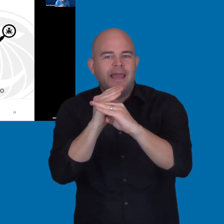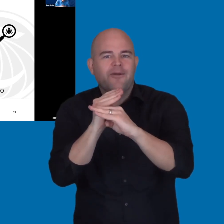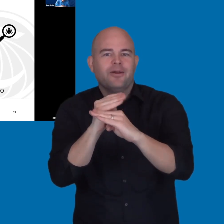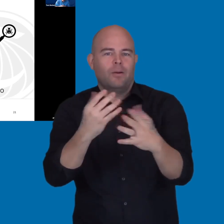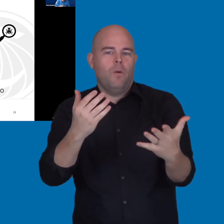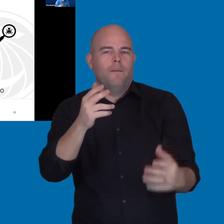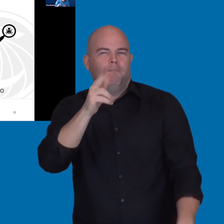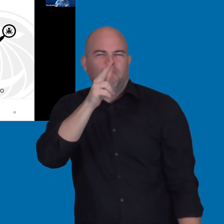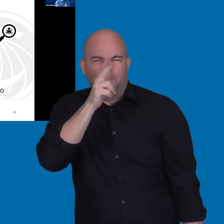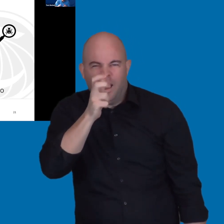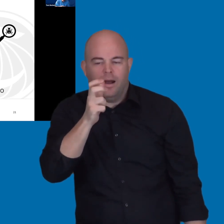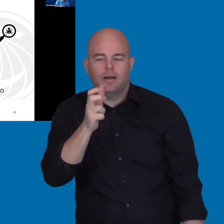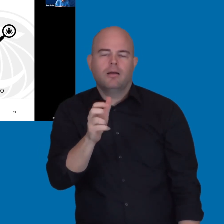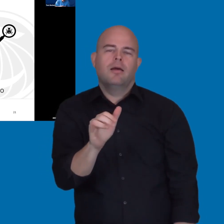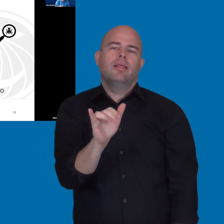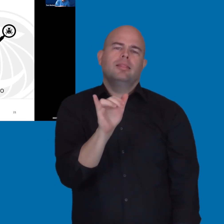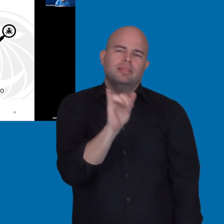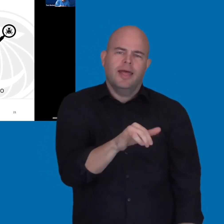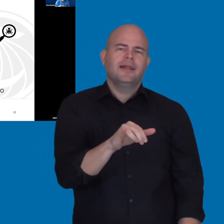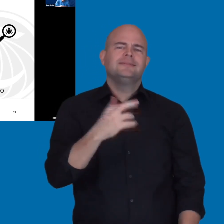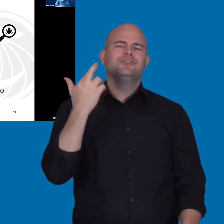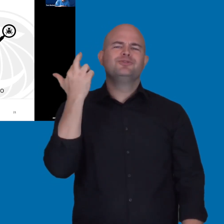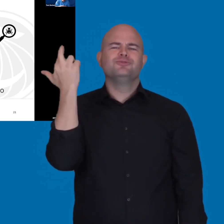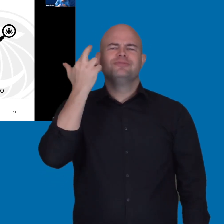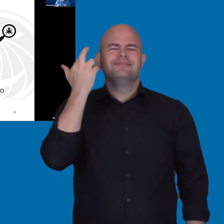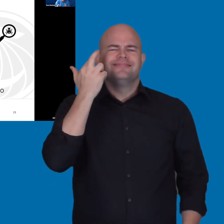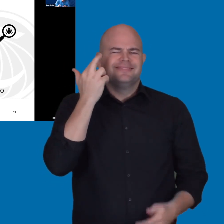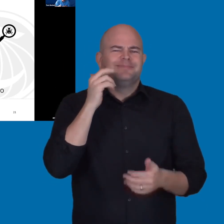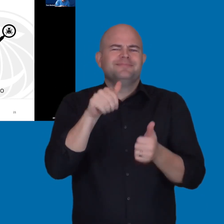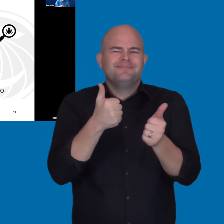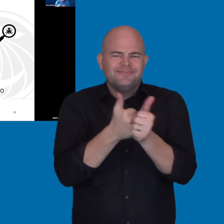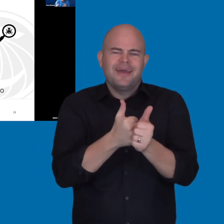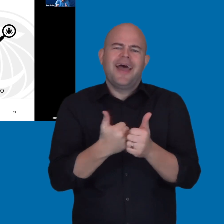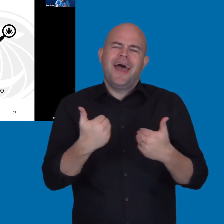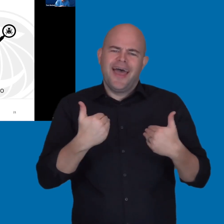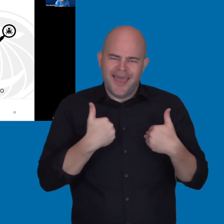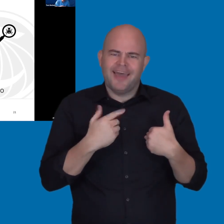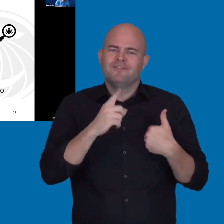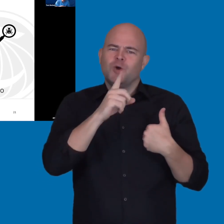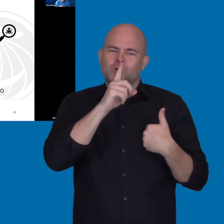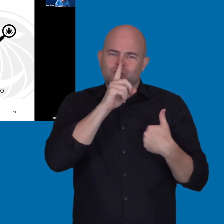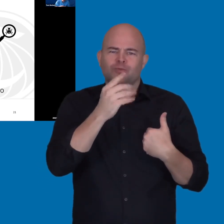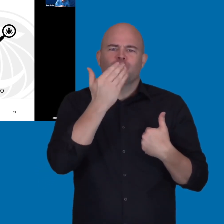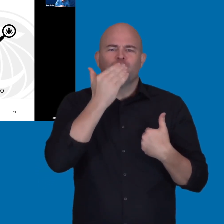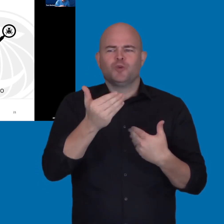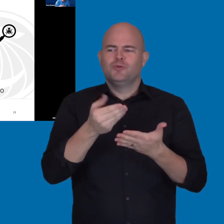That's the true test of whether you have a meaningful procurement process.